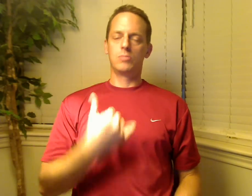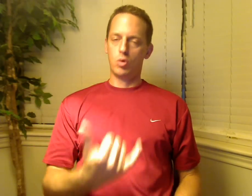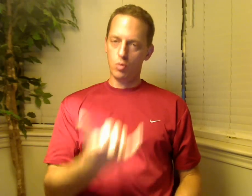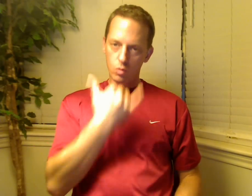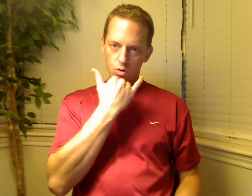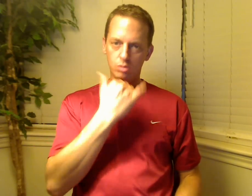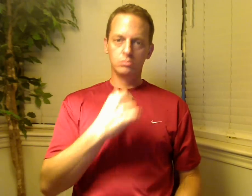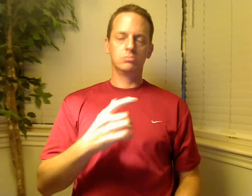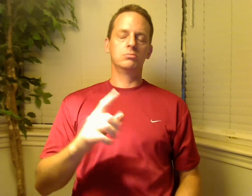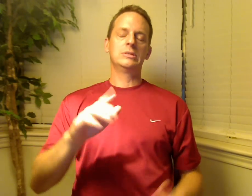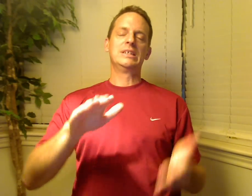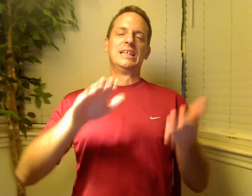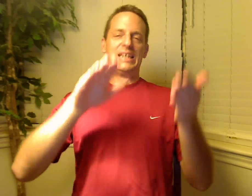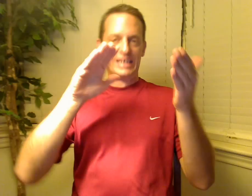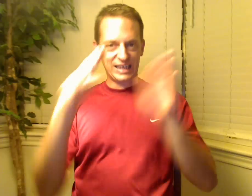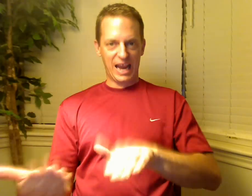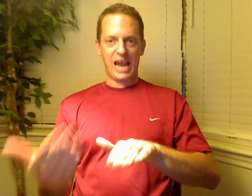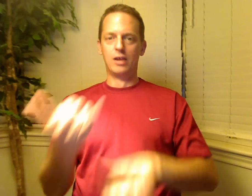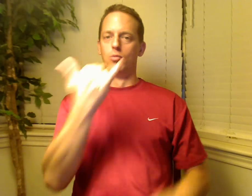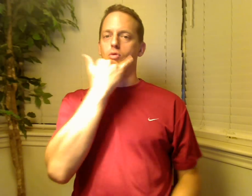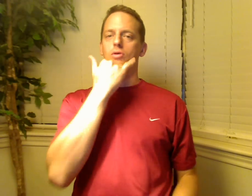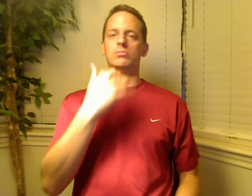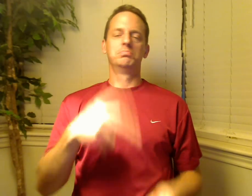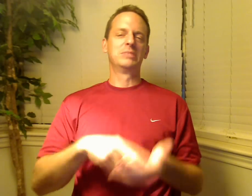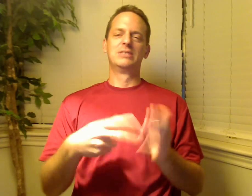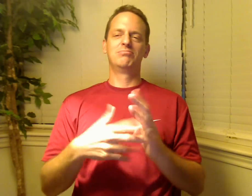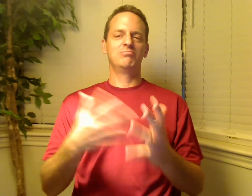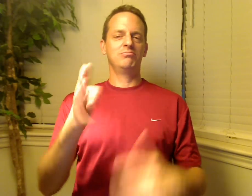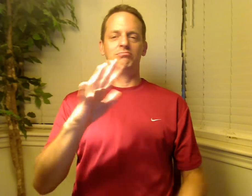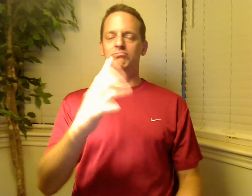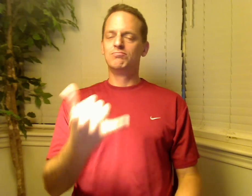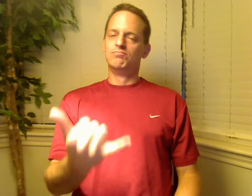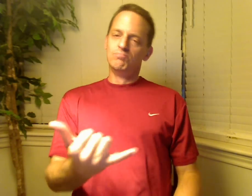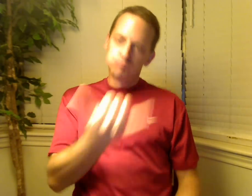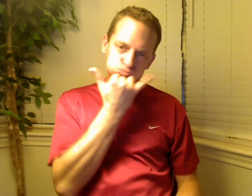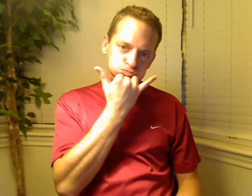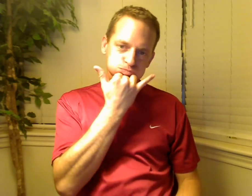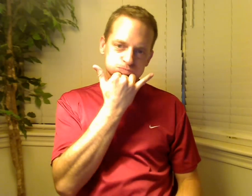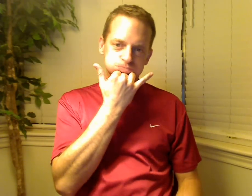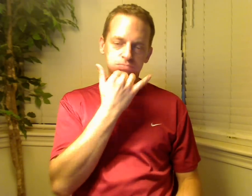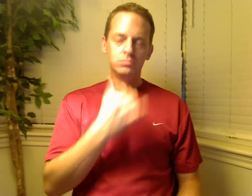However, I am deadly wrong! I mean I am wrong!